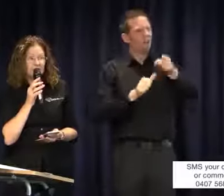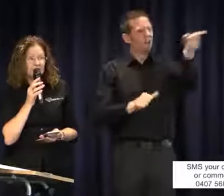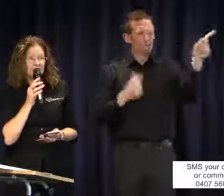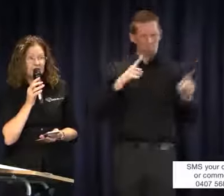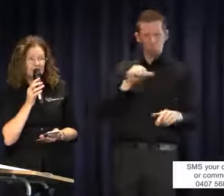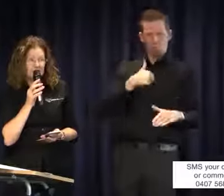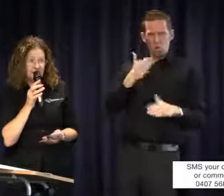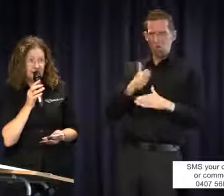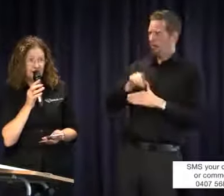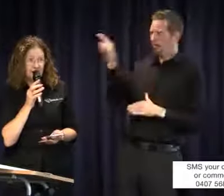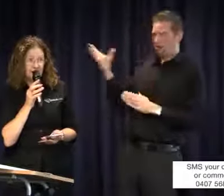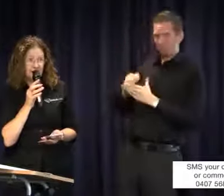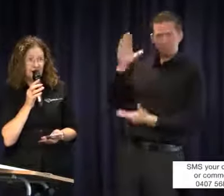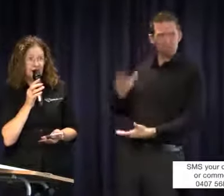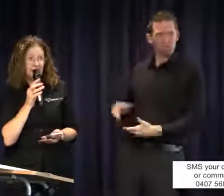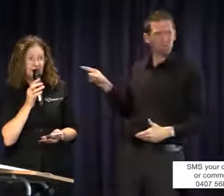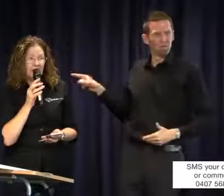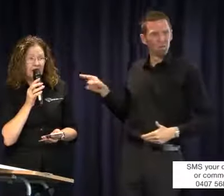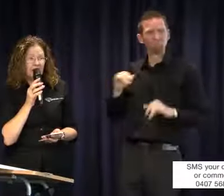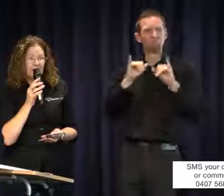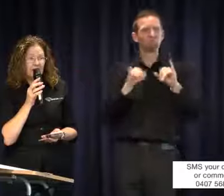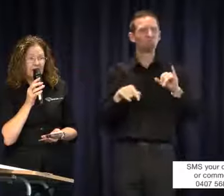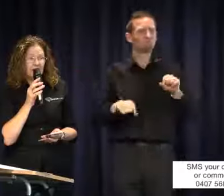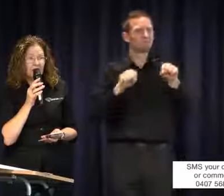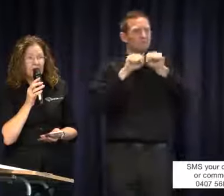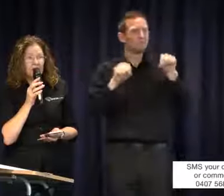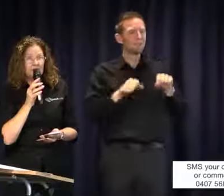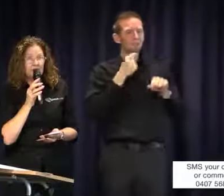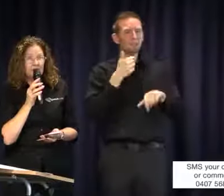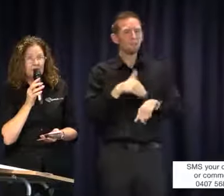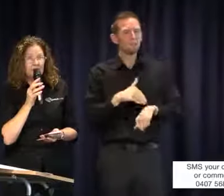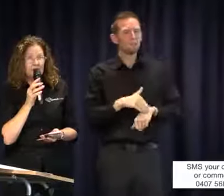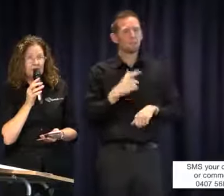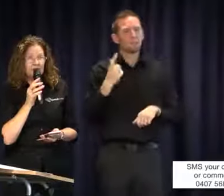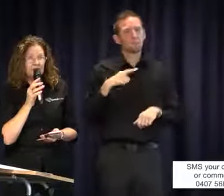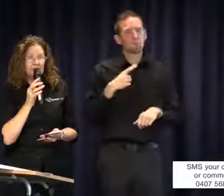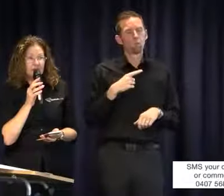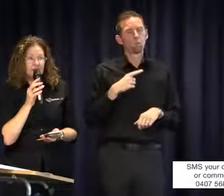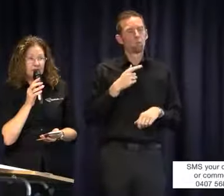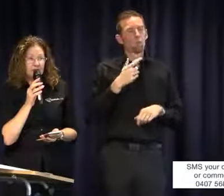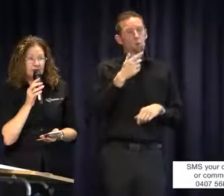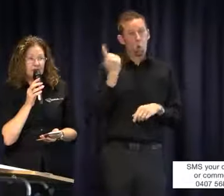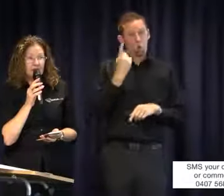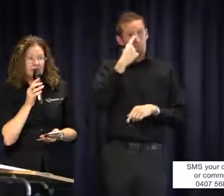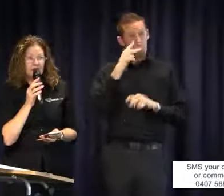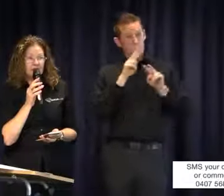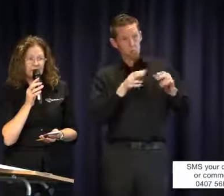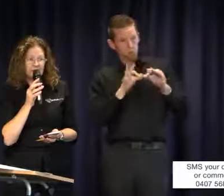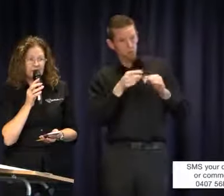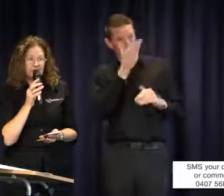see it as a systemic issue. If interpreters are seen and valued for what they bring to